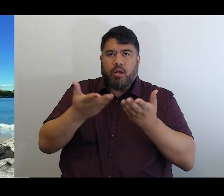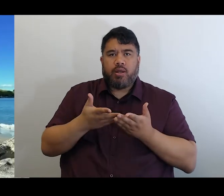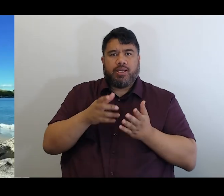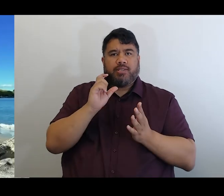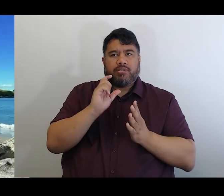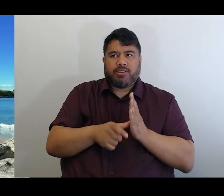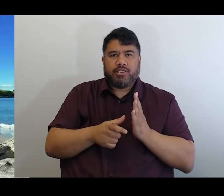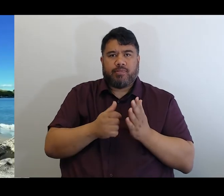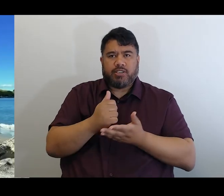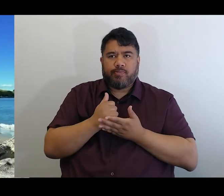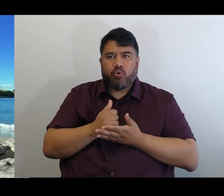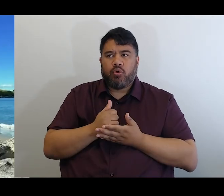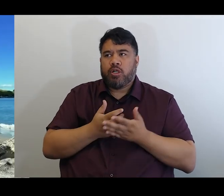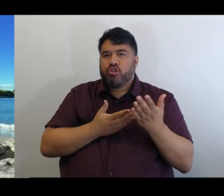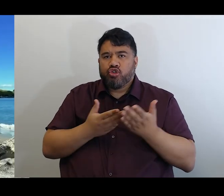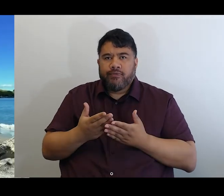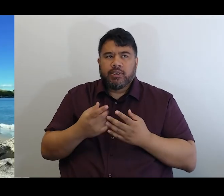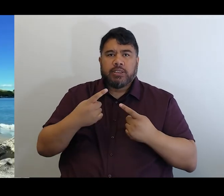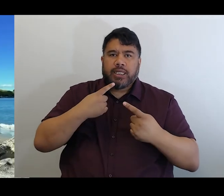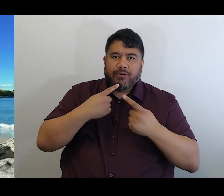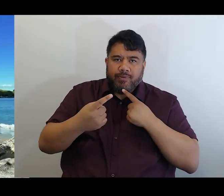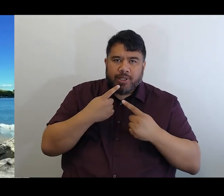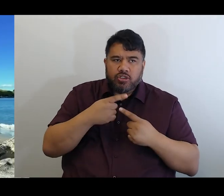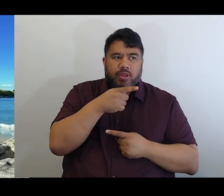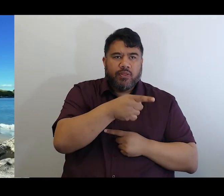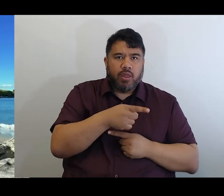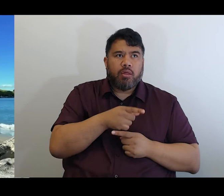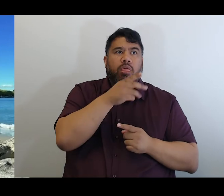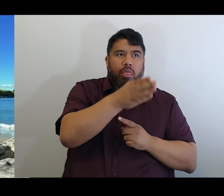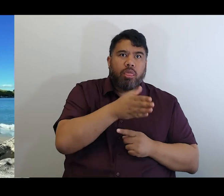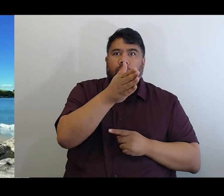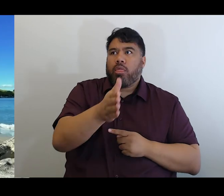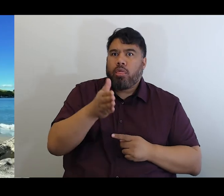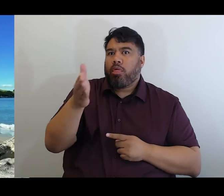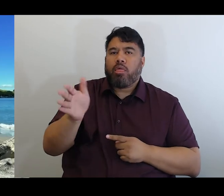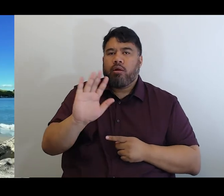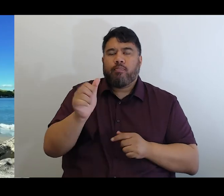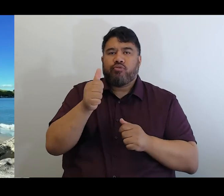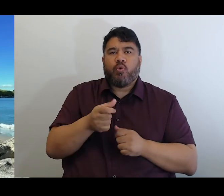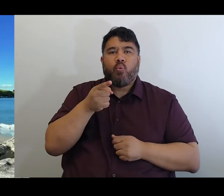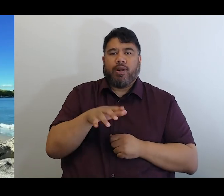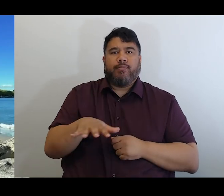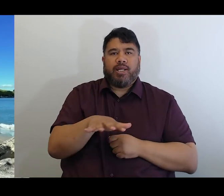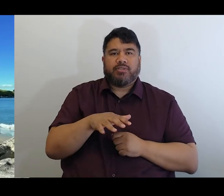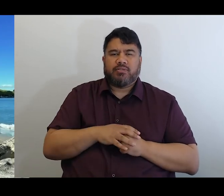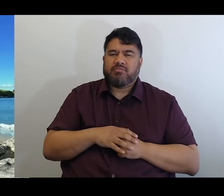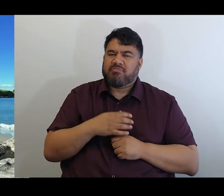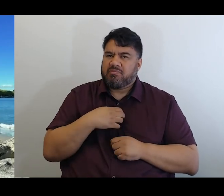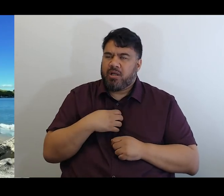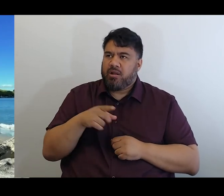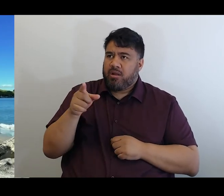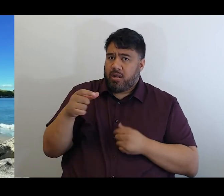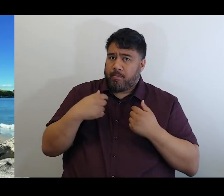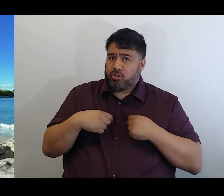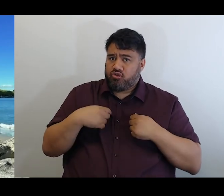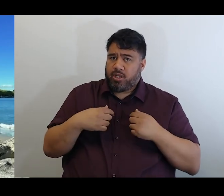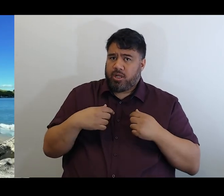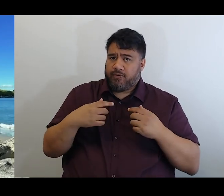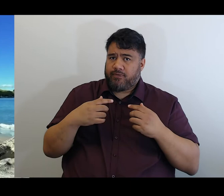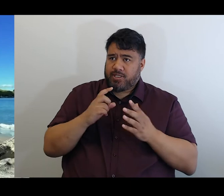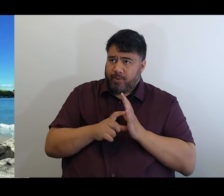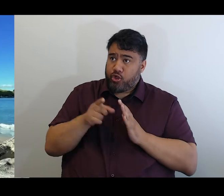information that people need, is that something that Whaikaha will evolve into or develop along the way?